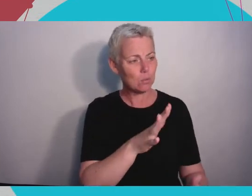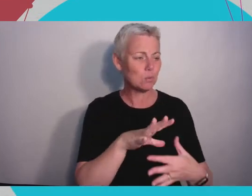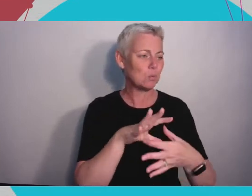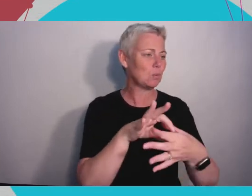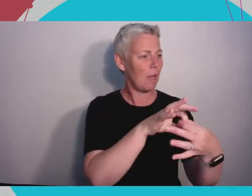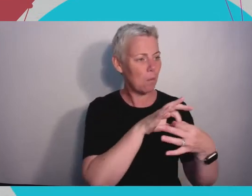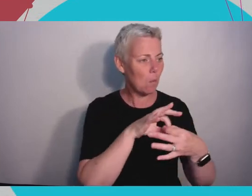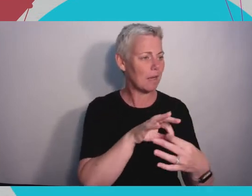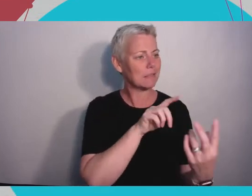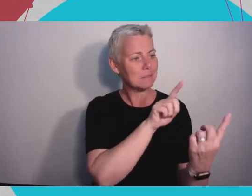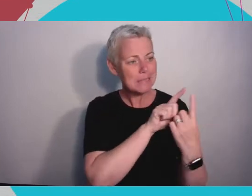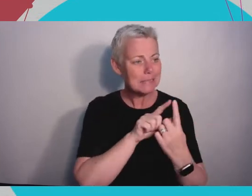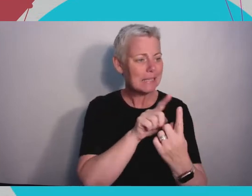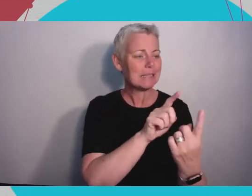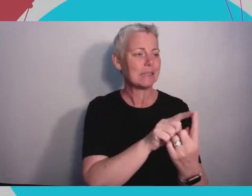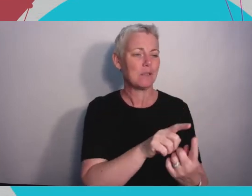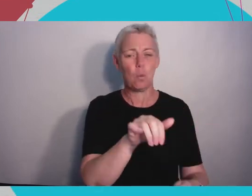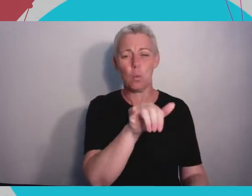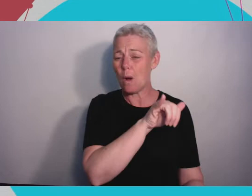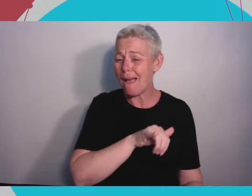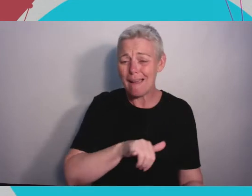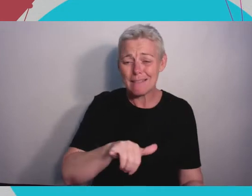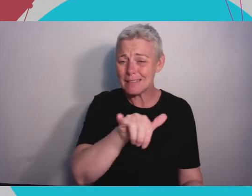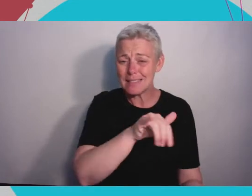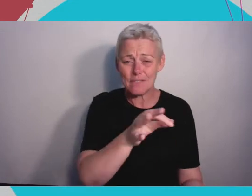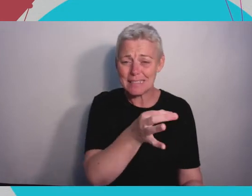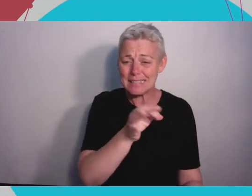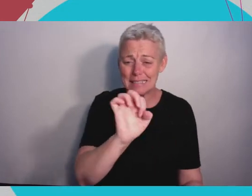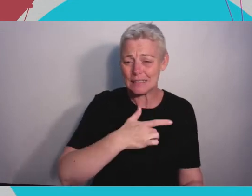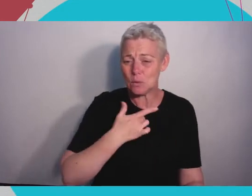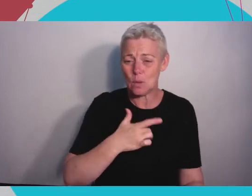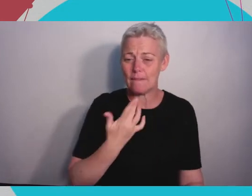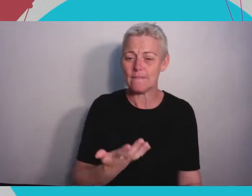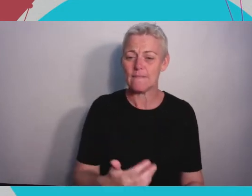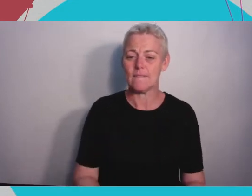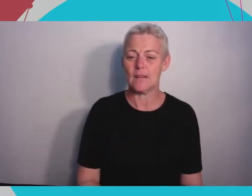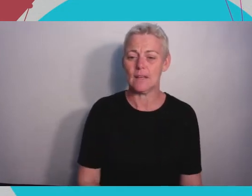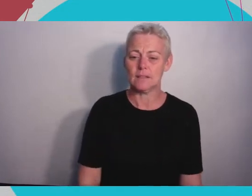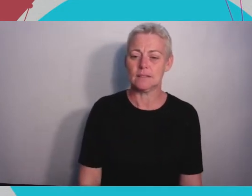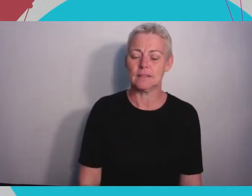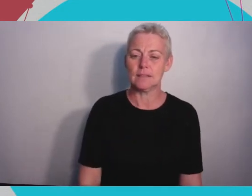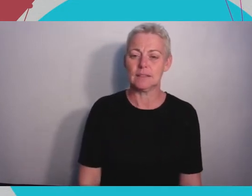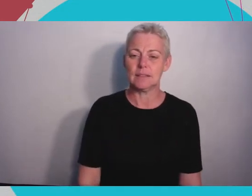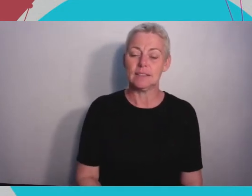in a similar career path to you. There's so many different activities that happen now